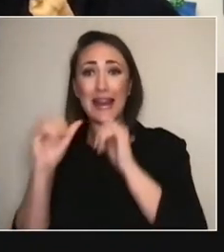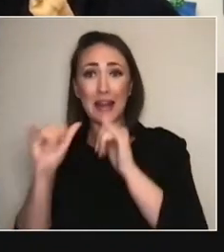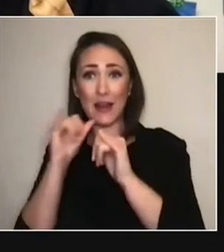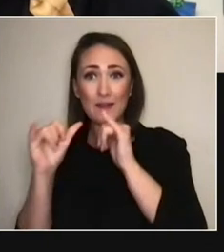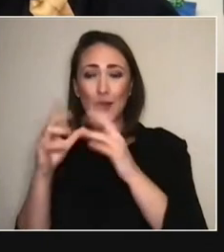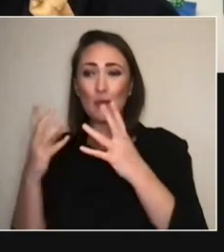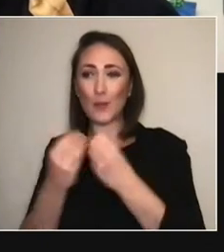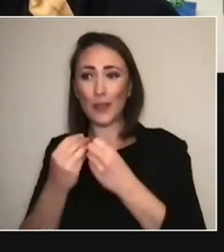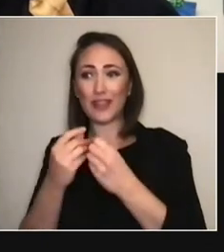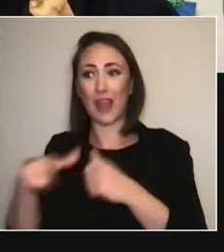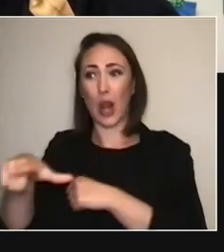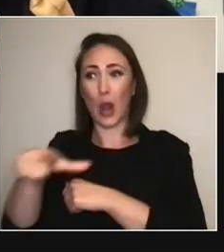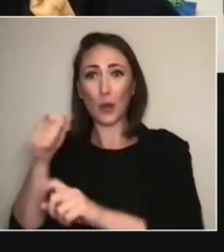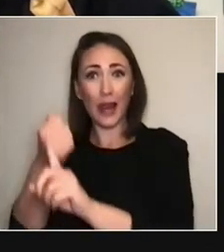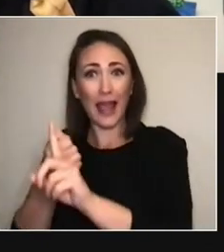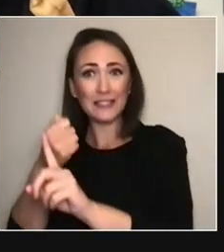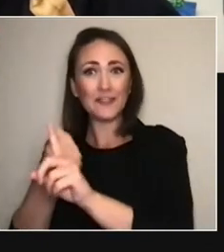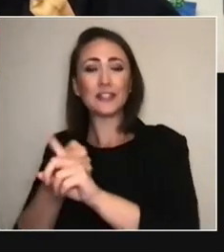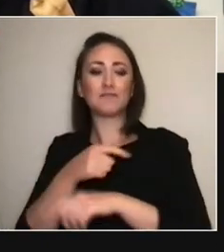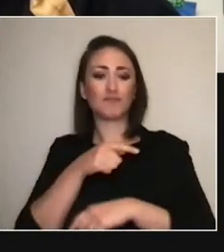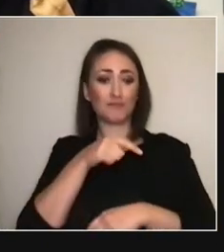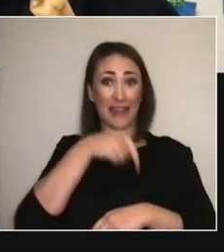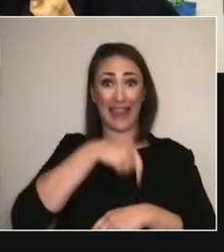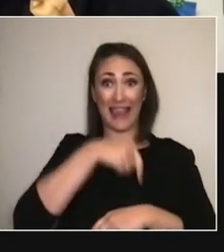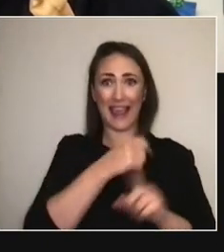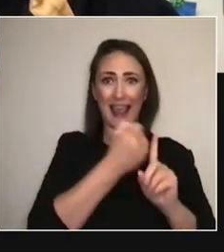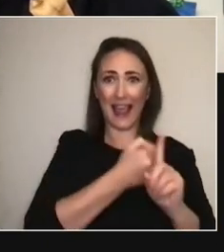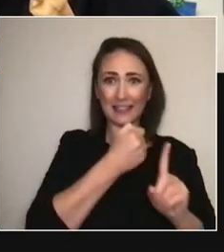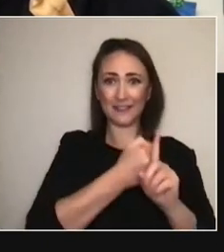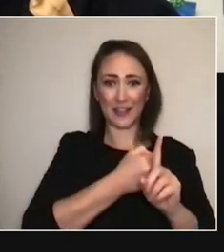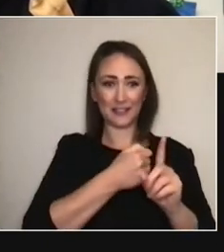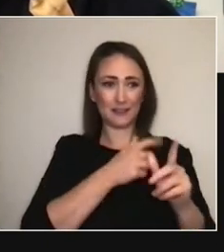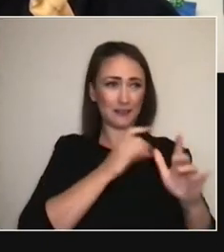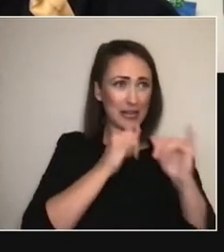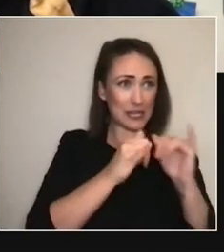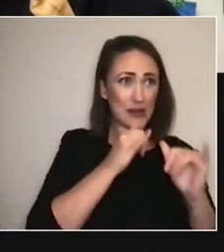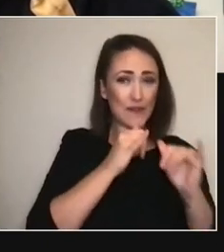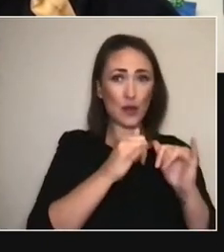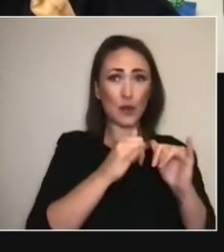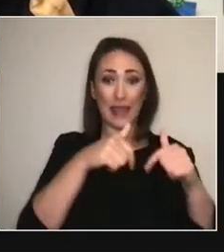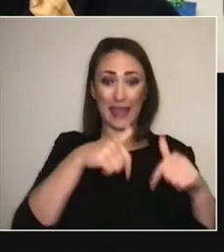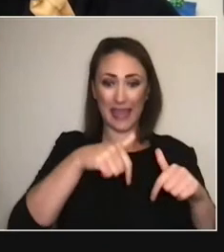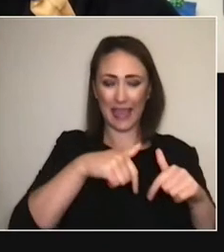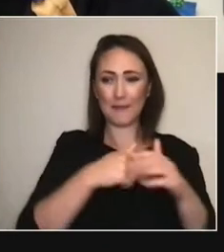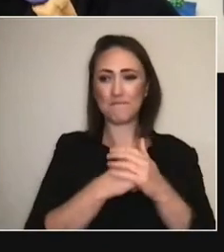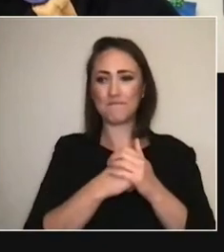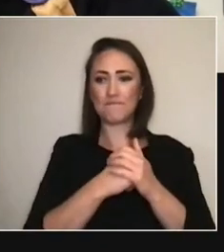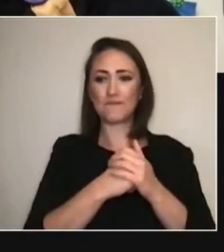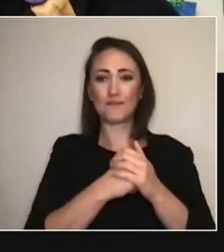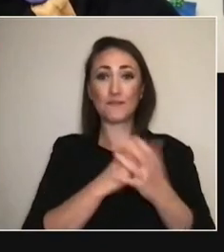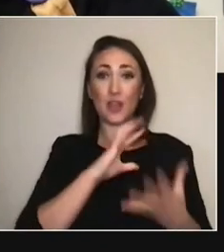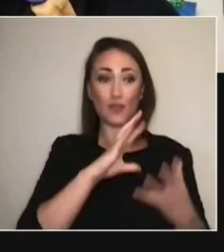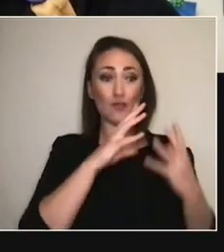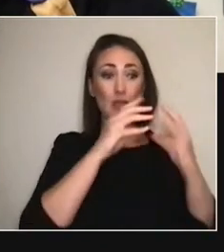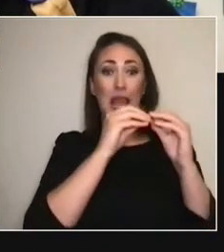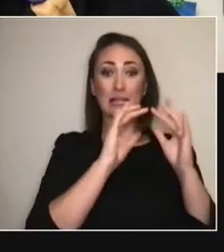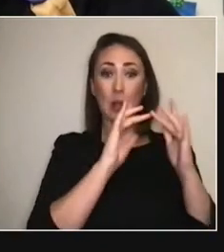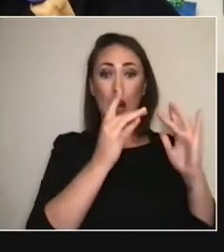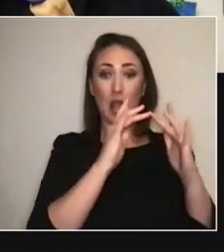and they did a similar process in Cape Town. And it became clear that they could still express themselves,